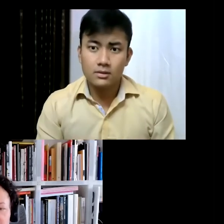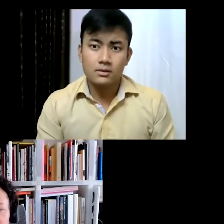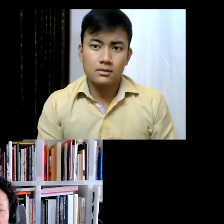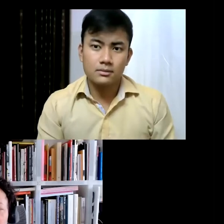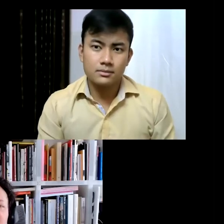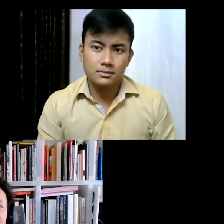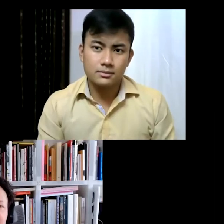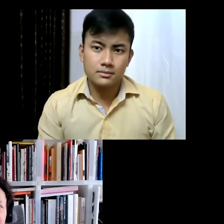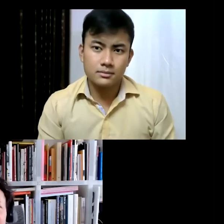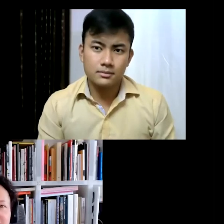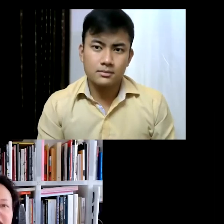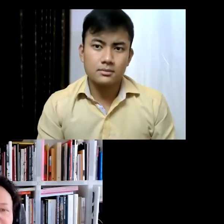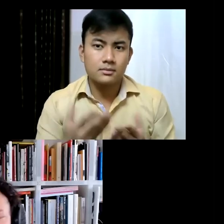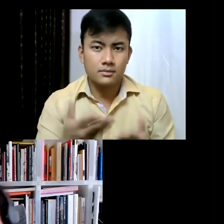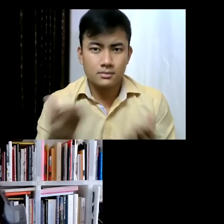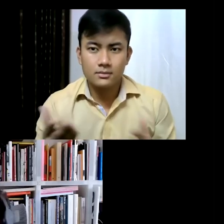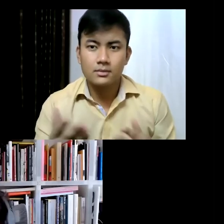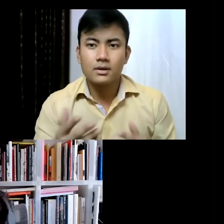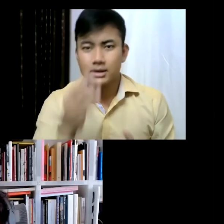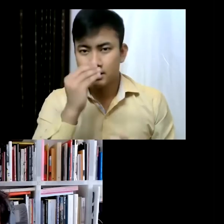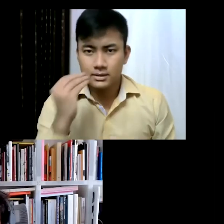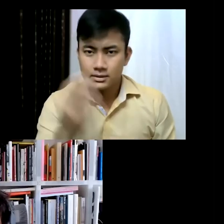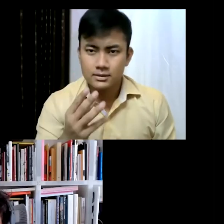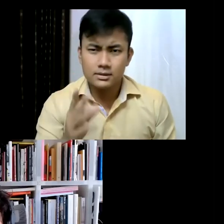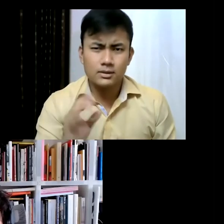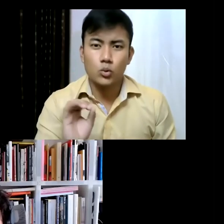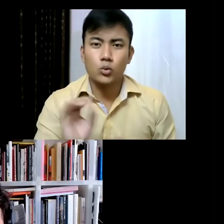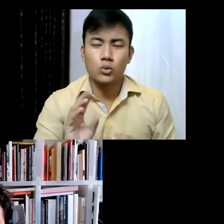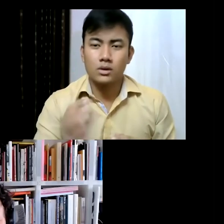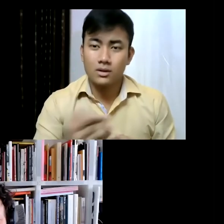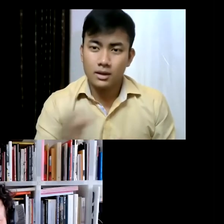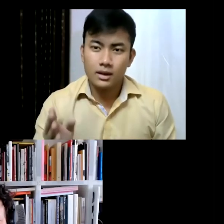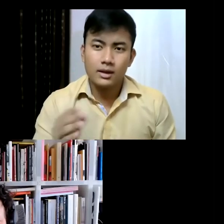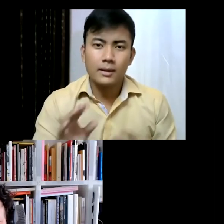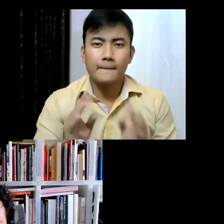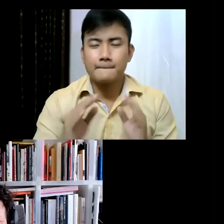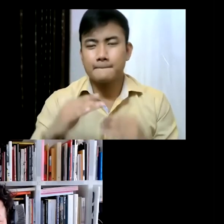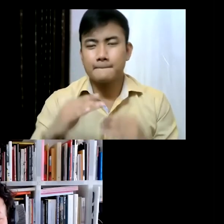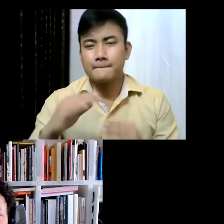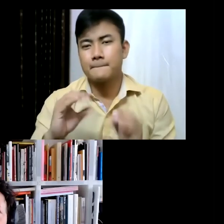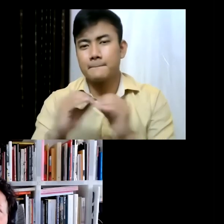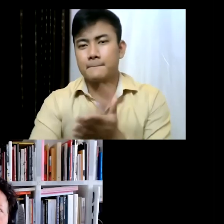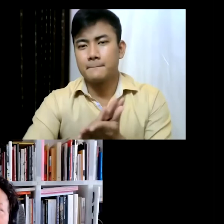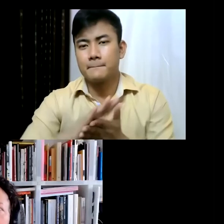and those are the three easy... not easy... the three basic things, and I think... somehow